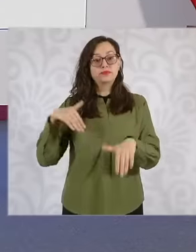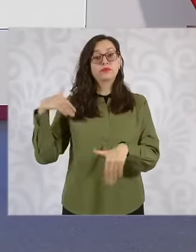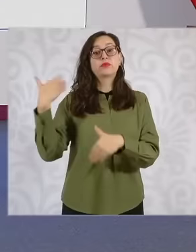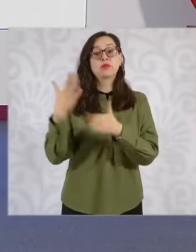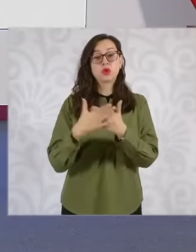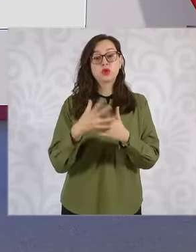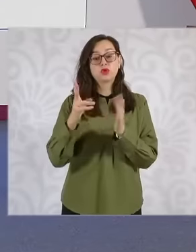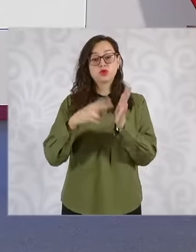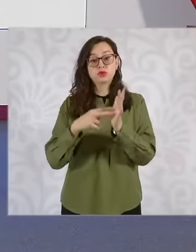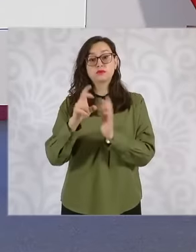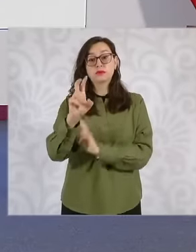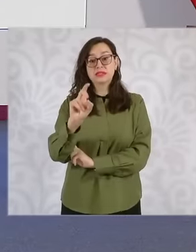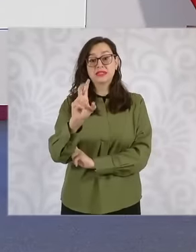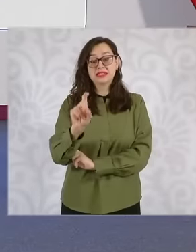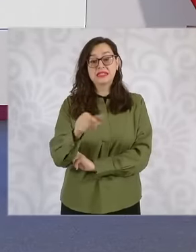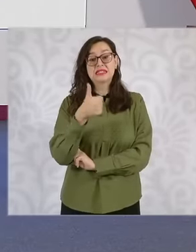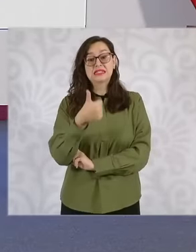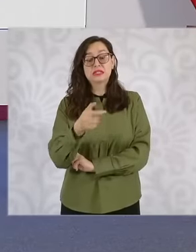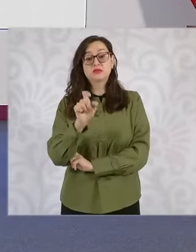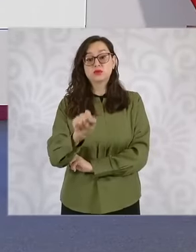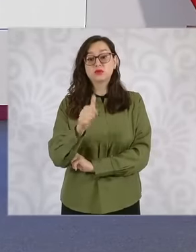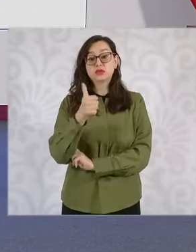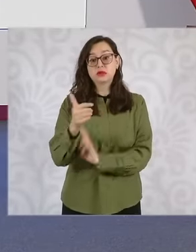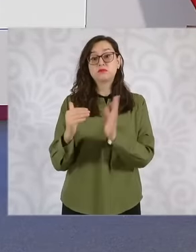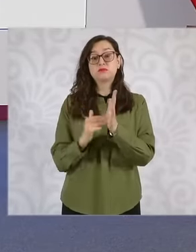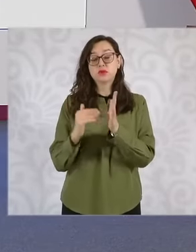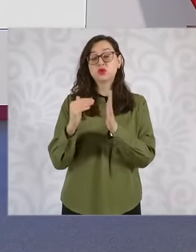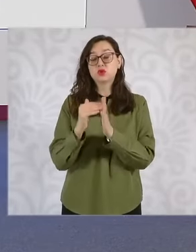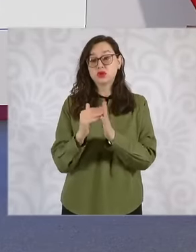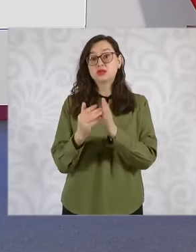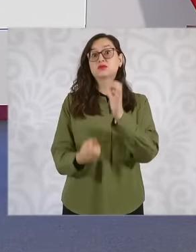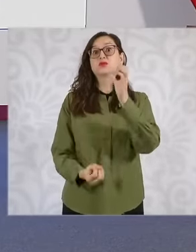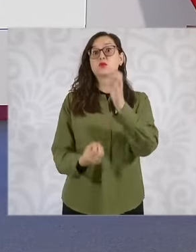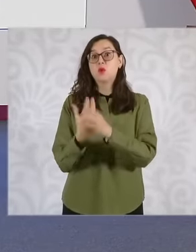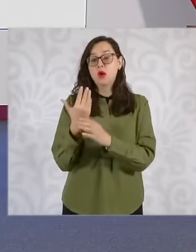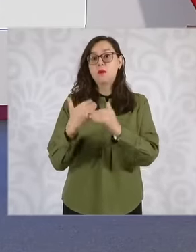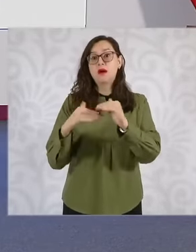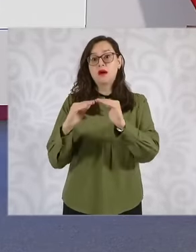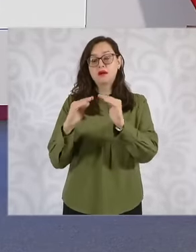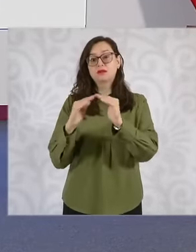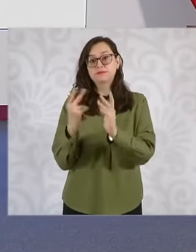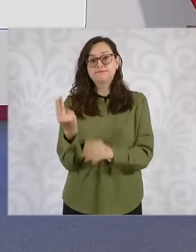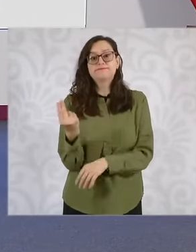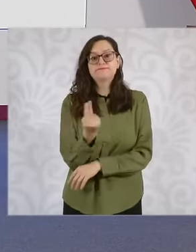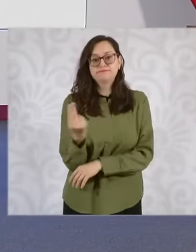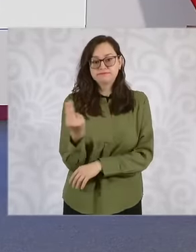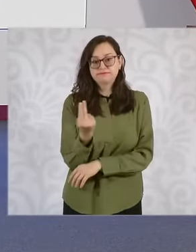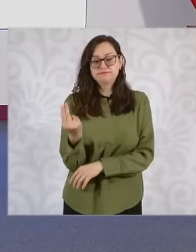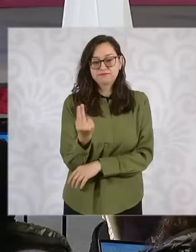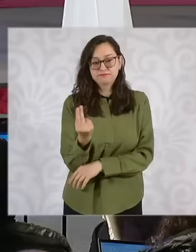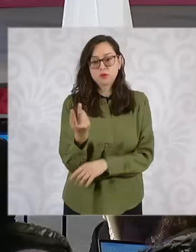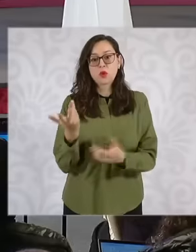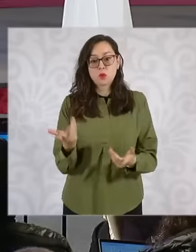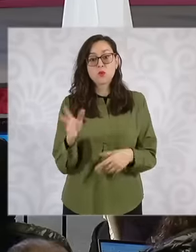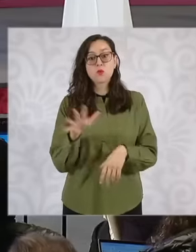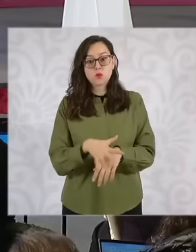6.6 million new homes, so on this basis I ask you to observe the map where they are